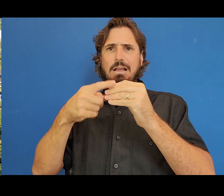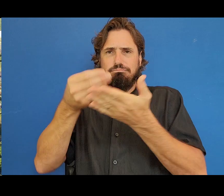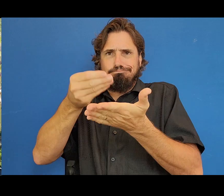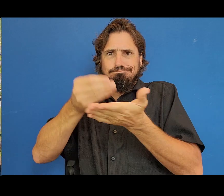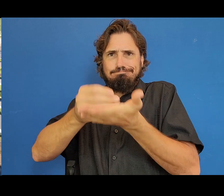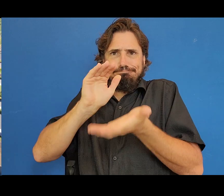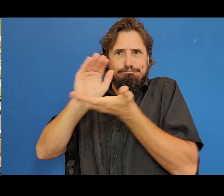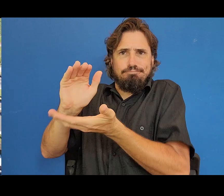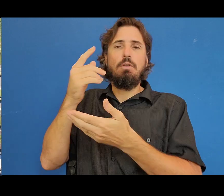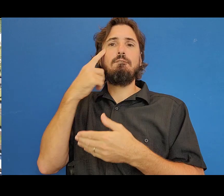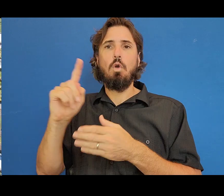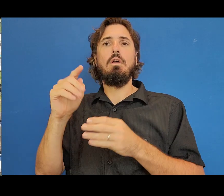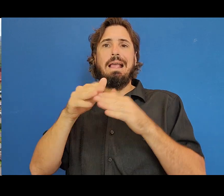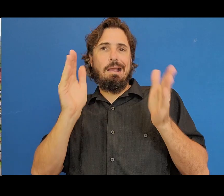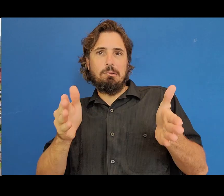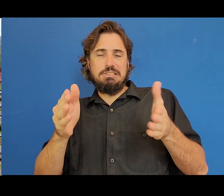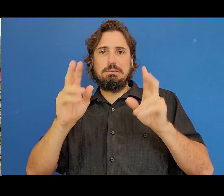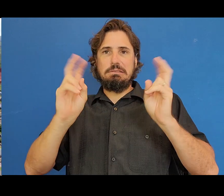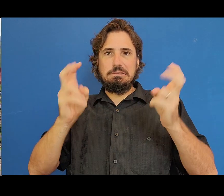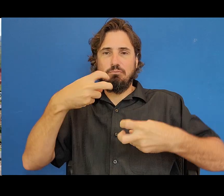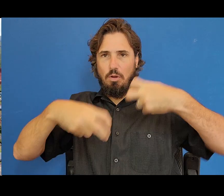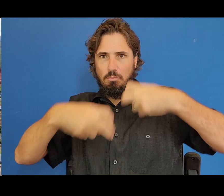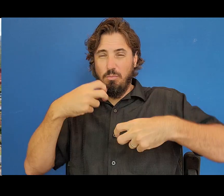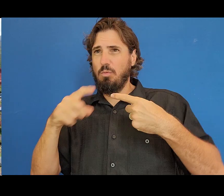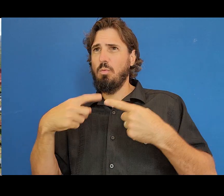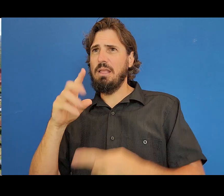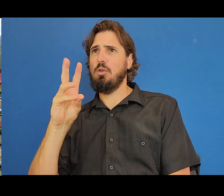Episcopal Church in Līhu‘e on Wednesday, March 1st.